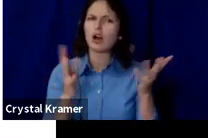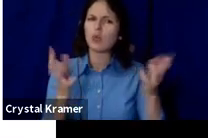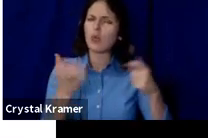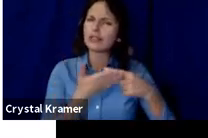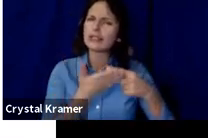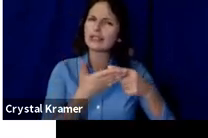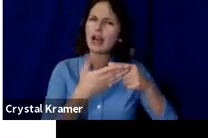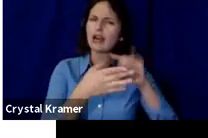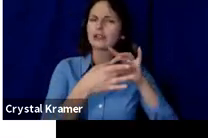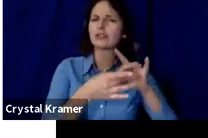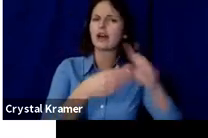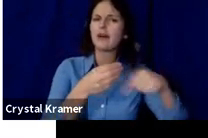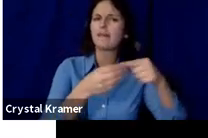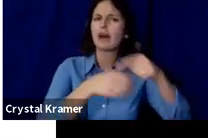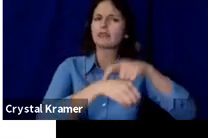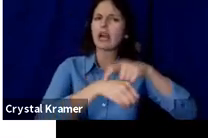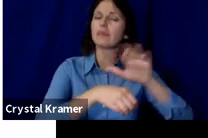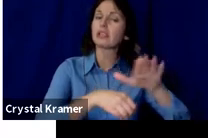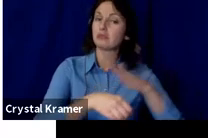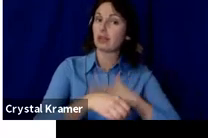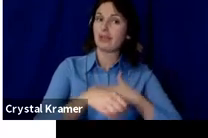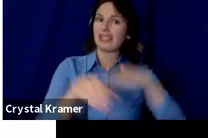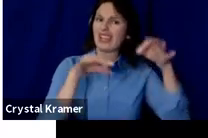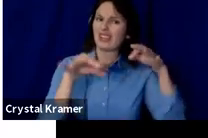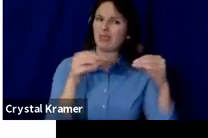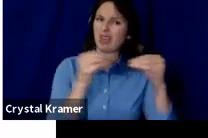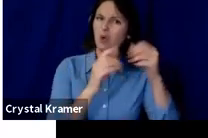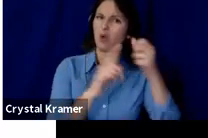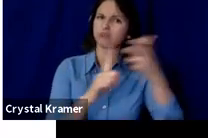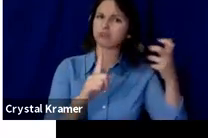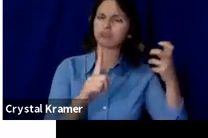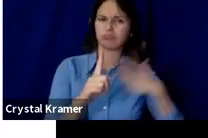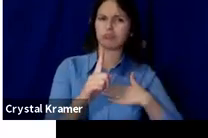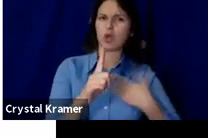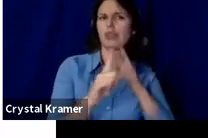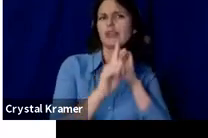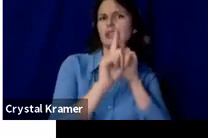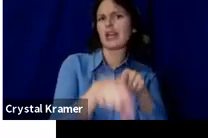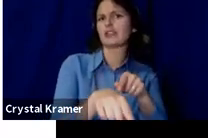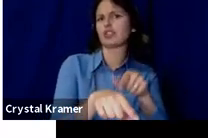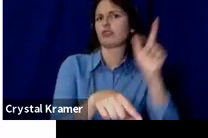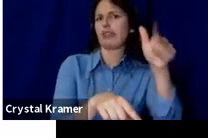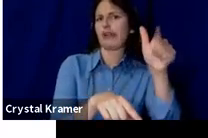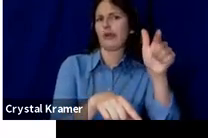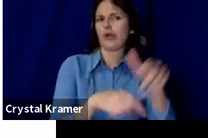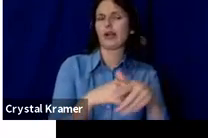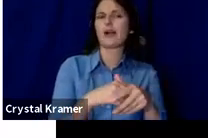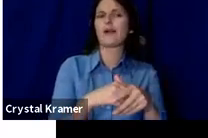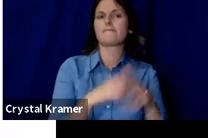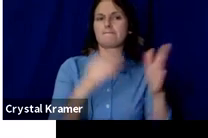If you can expand on that question, I will definitely answer it. I'm going to move on to the next one and then come back to the timing question just so I